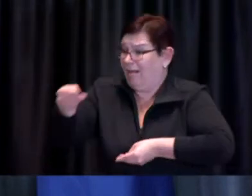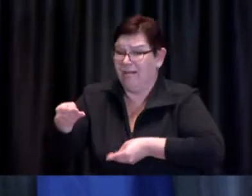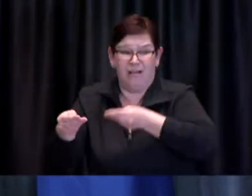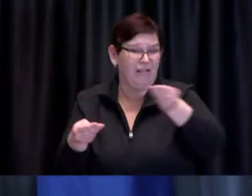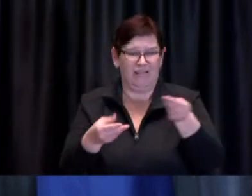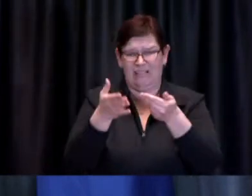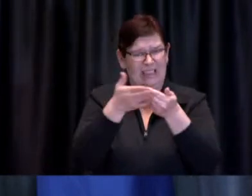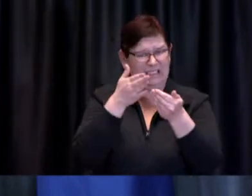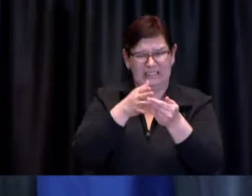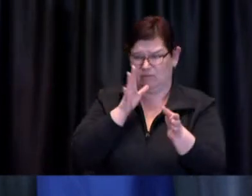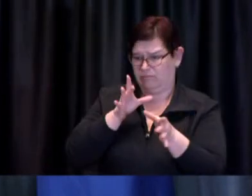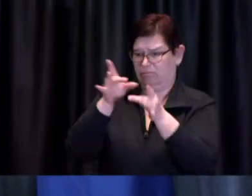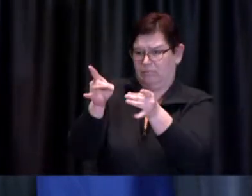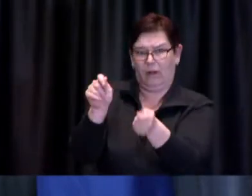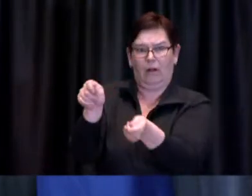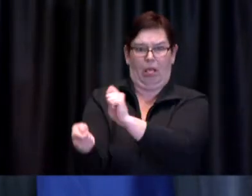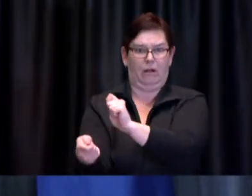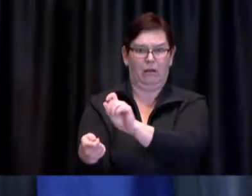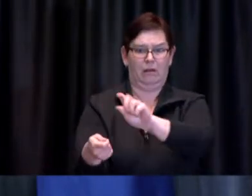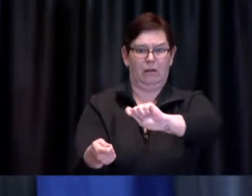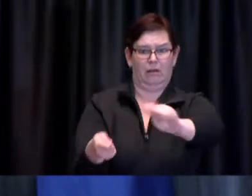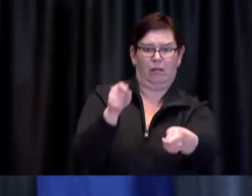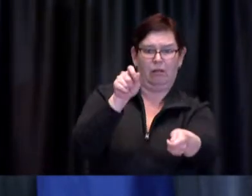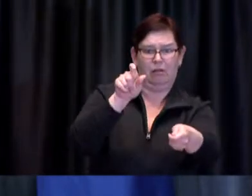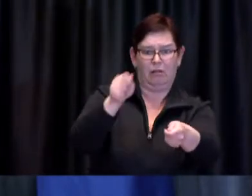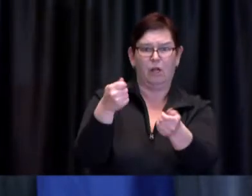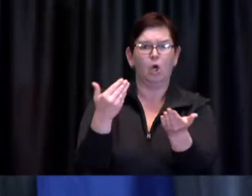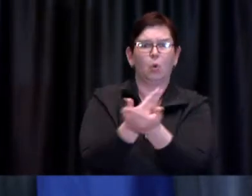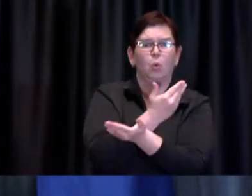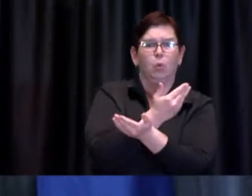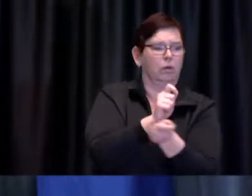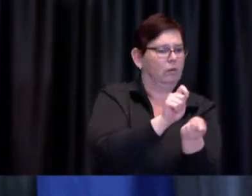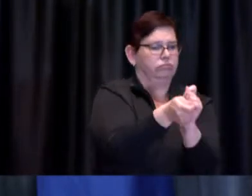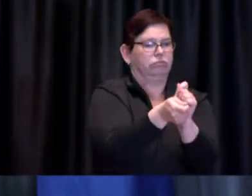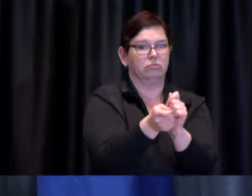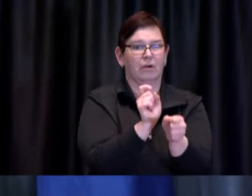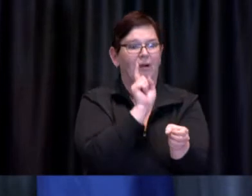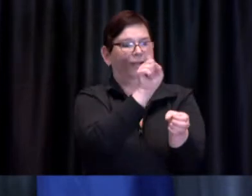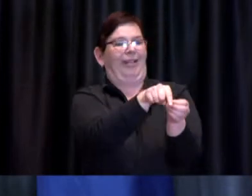even to create a new variant that could create a whole new set of problems.